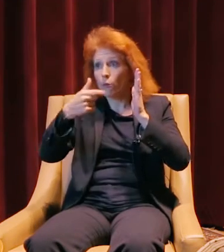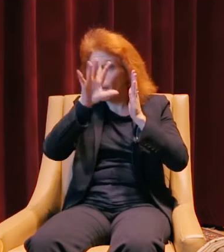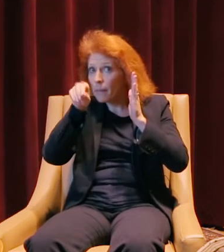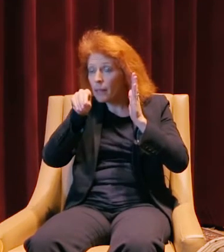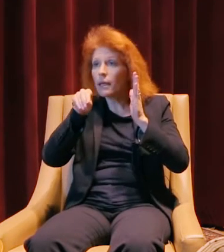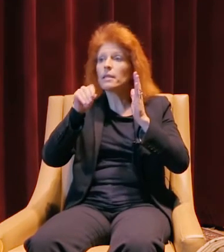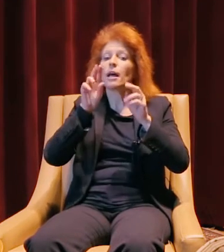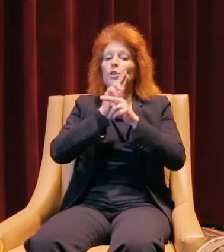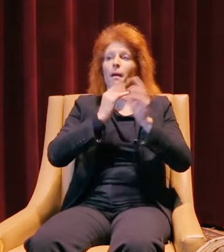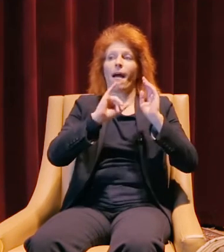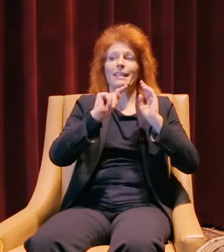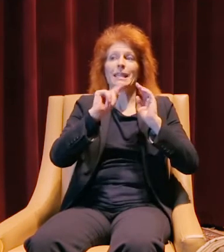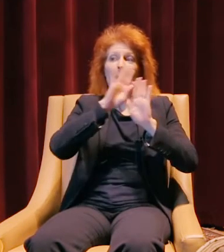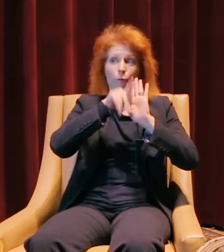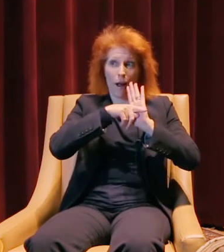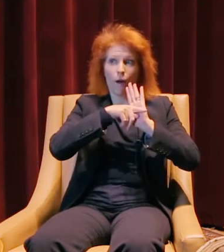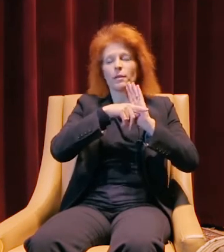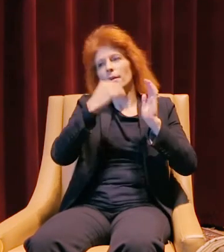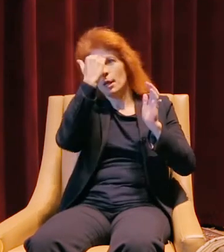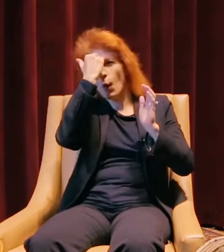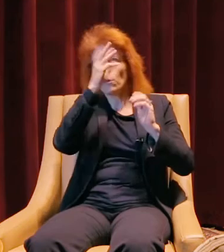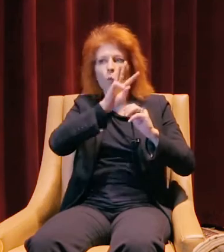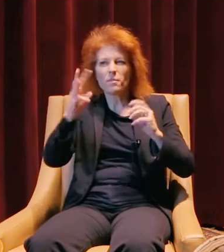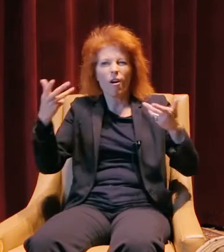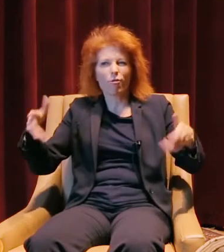I used my IT background, knowing websites and social media.